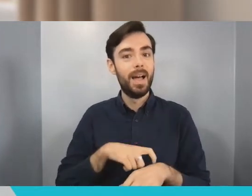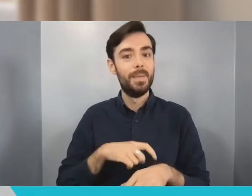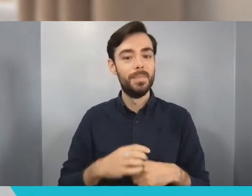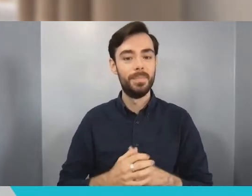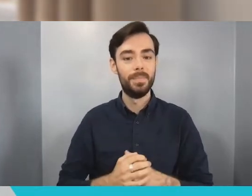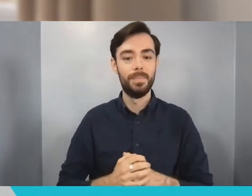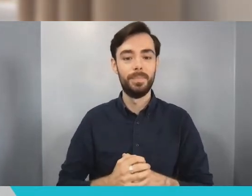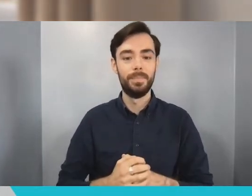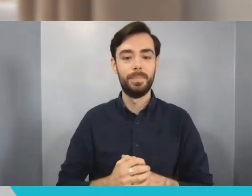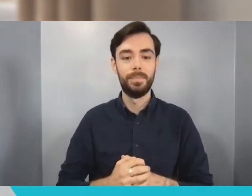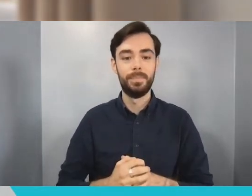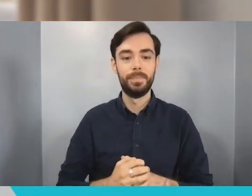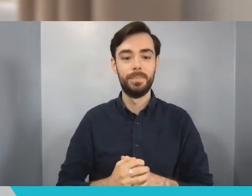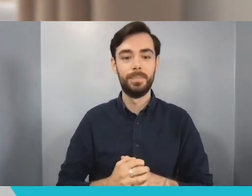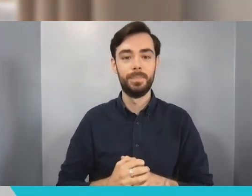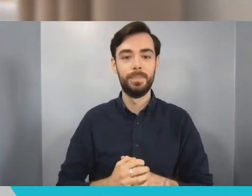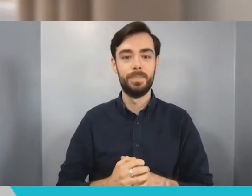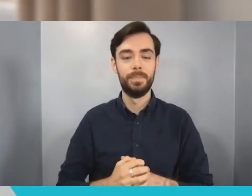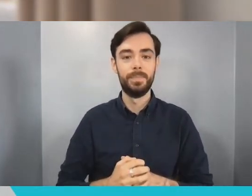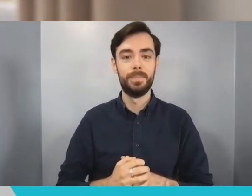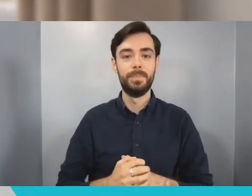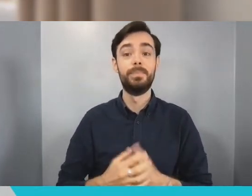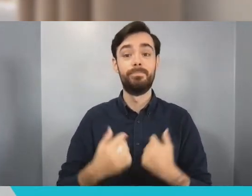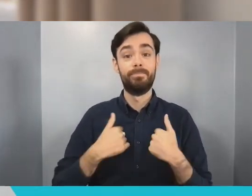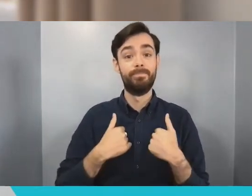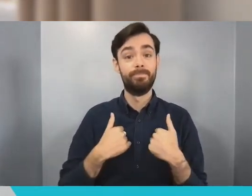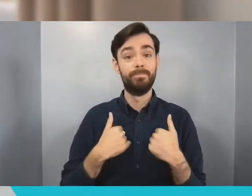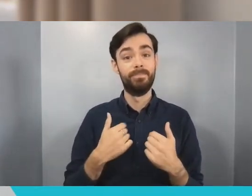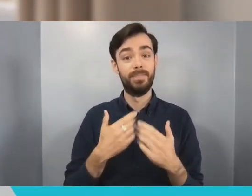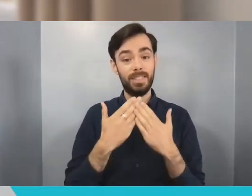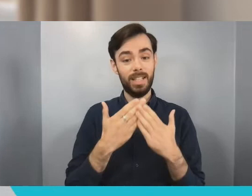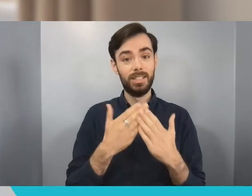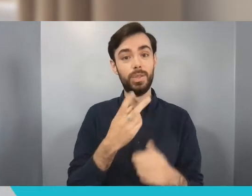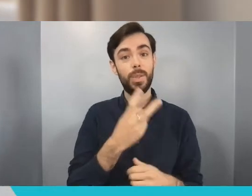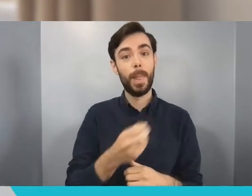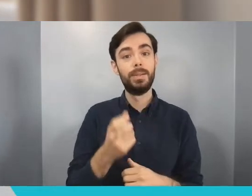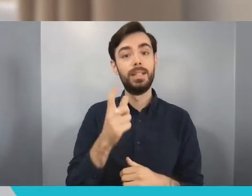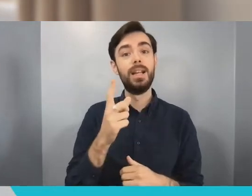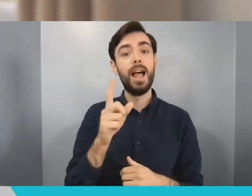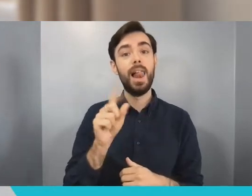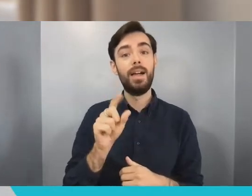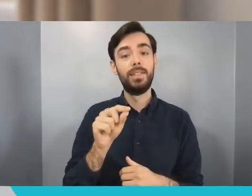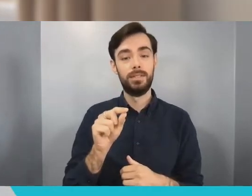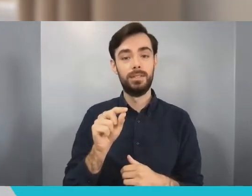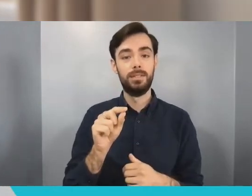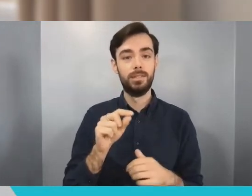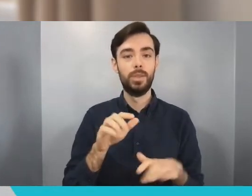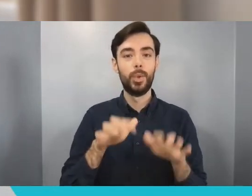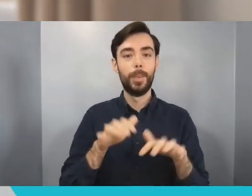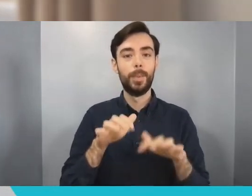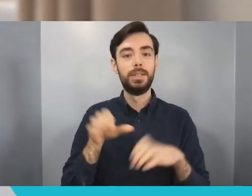class of 2011, studied Computer Science at the University of Bristol so 10 years ago